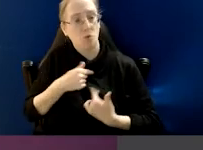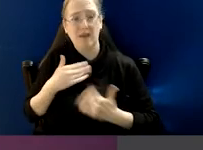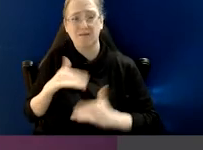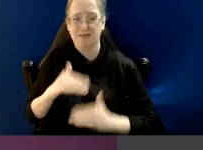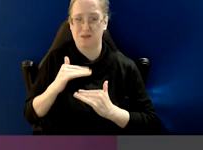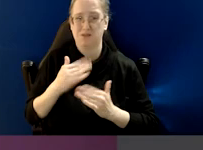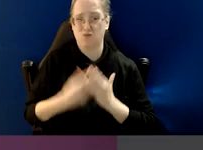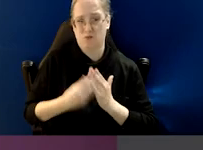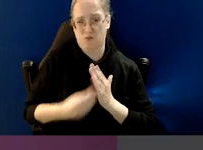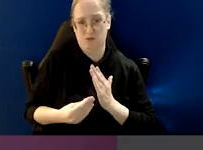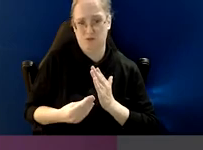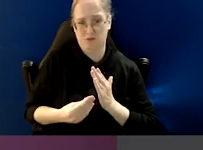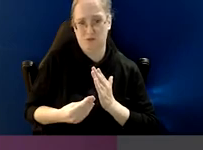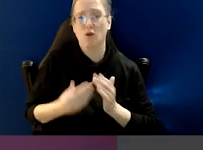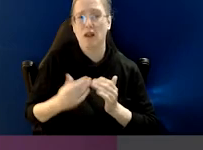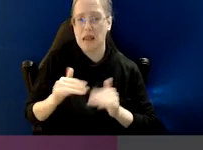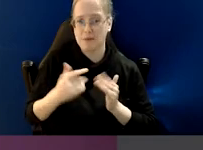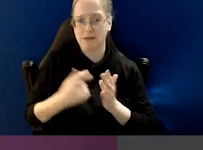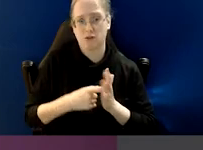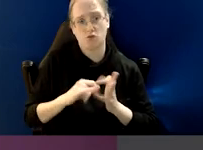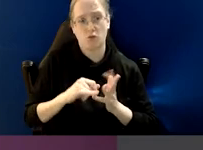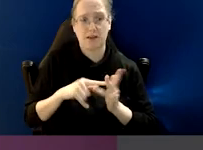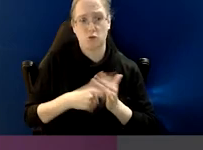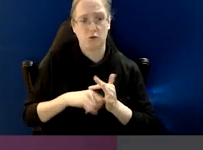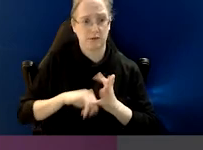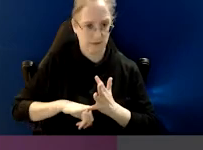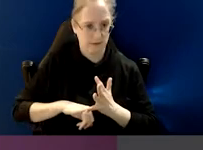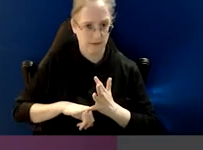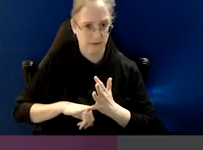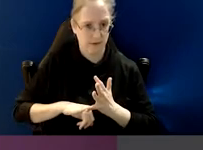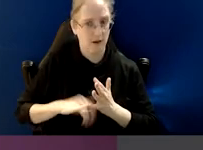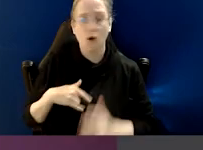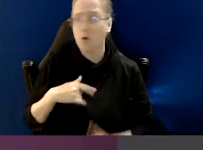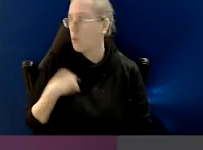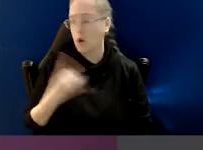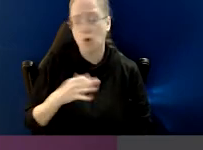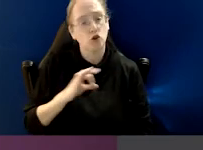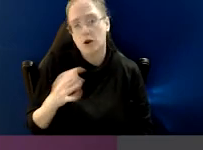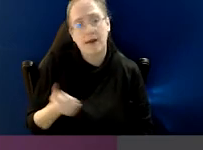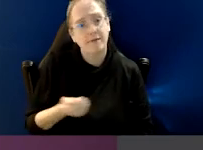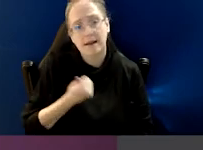We've always got limited resources. None of us ever have the amount of resources,